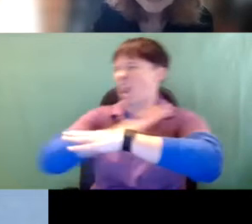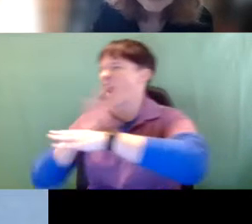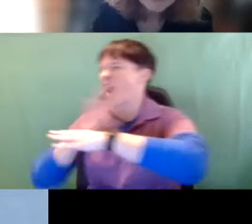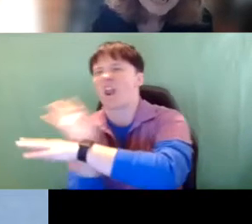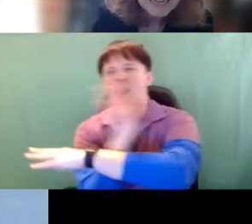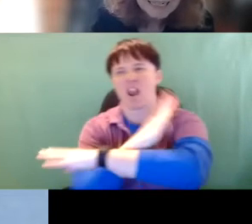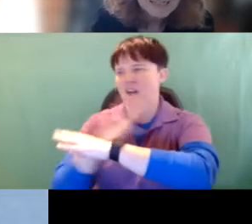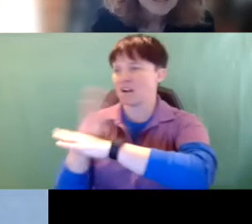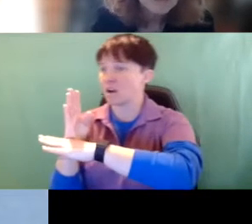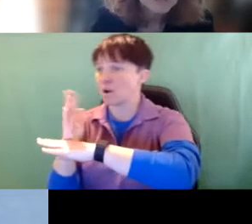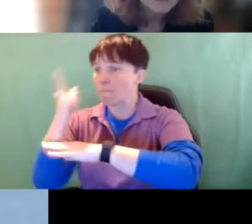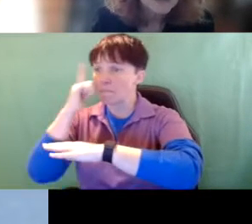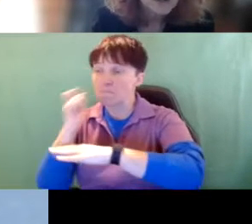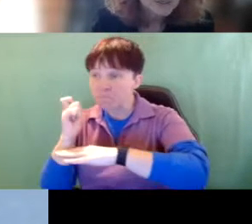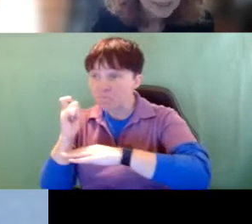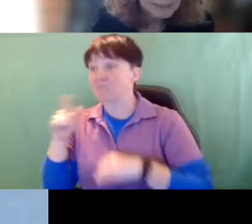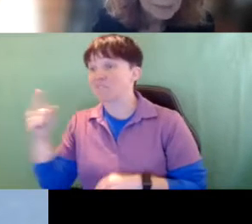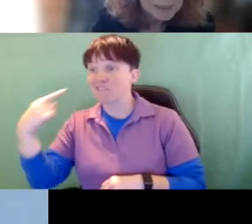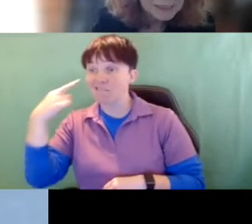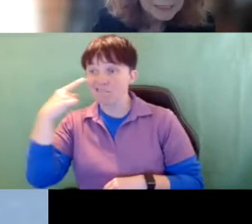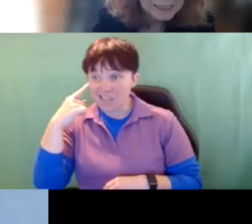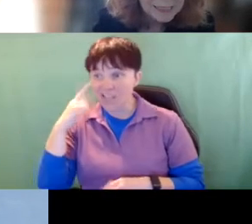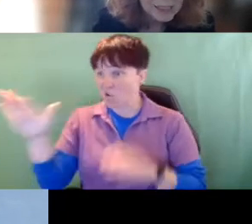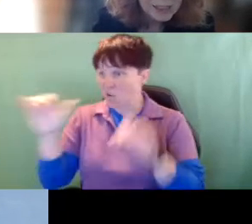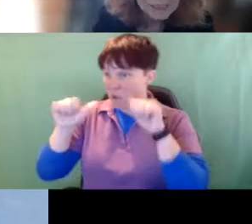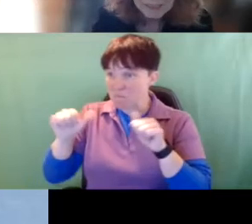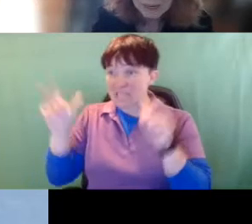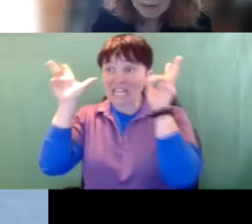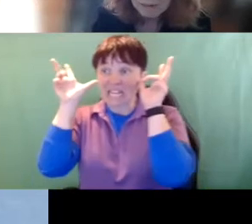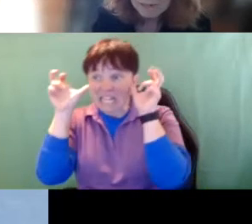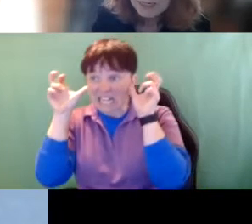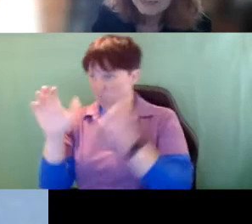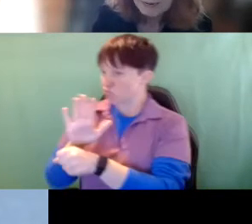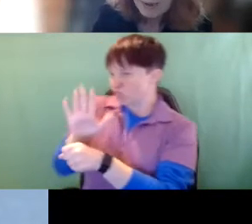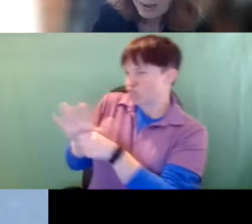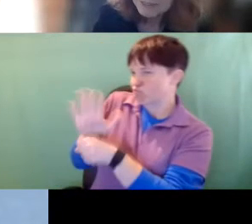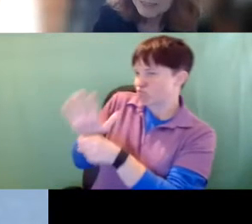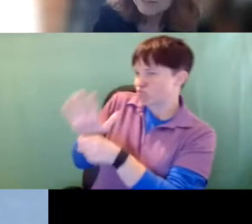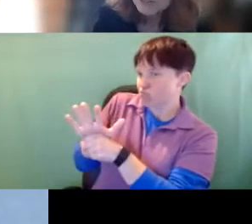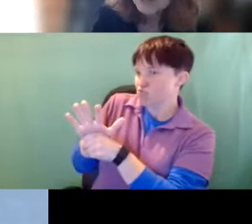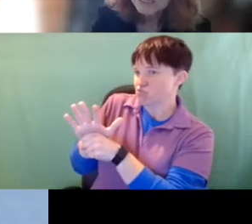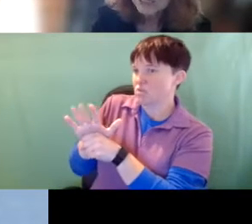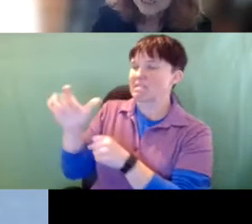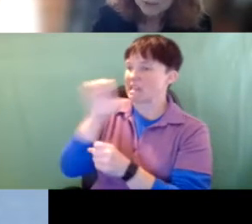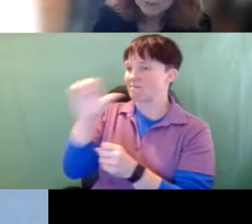they think her, you know her ability to hear is enough. They haven't given her educational